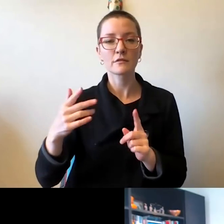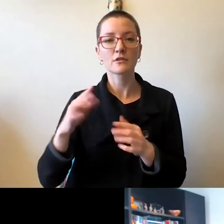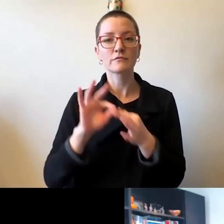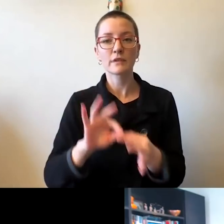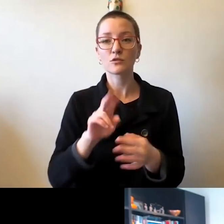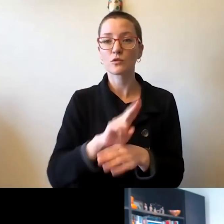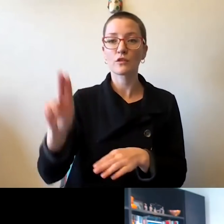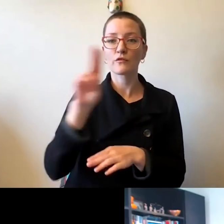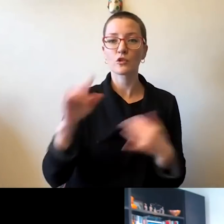Chancellor Jones.